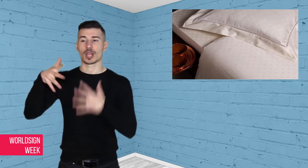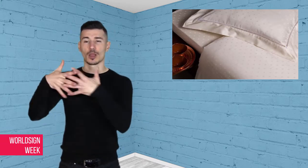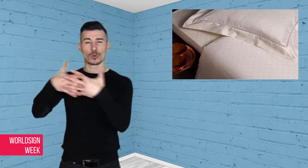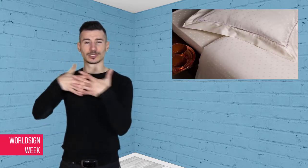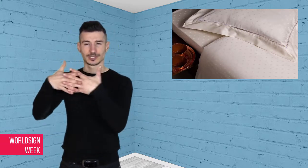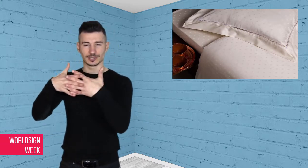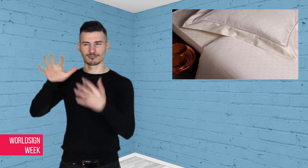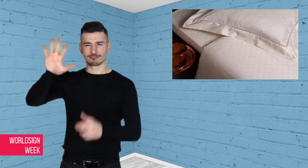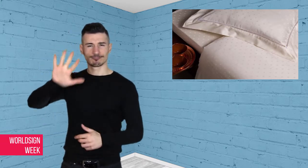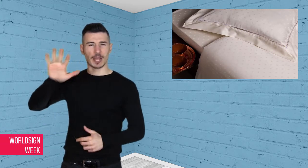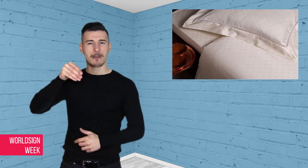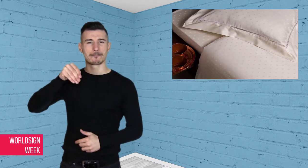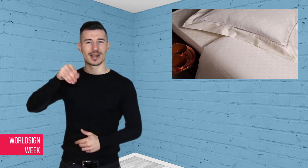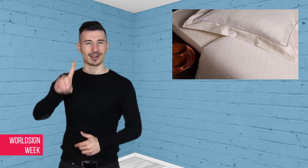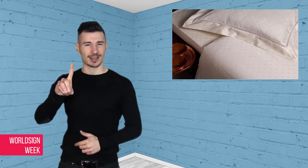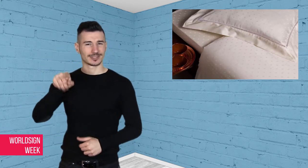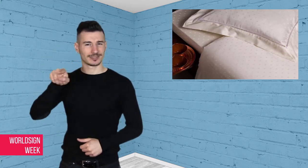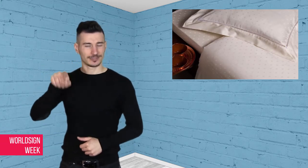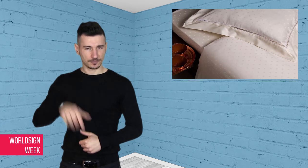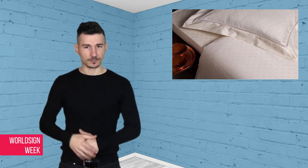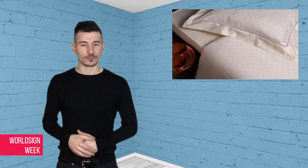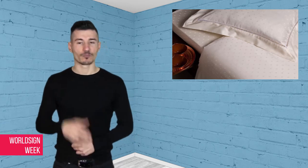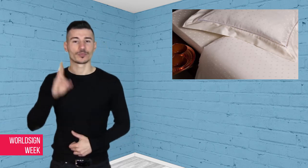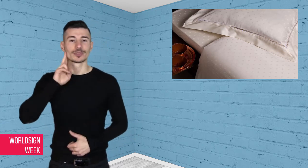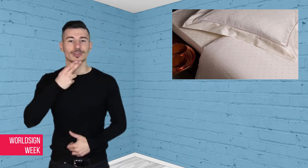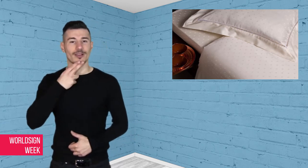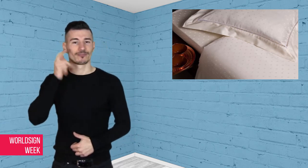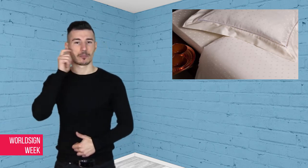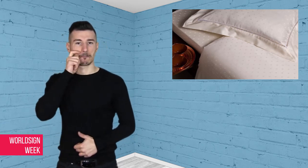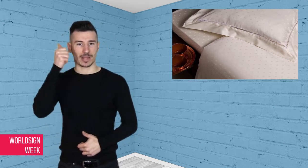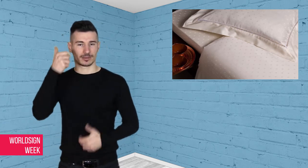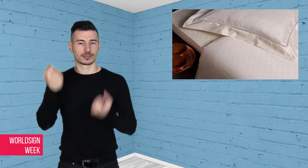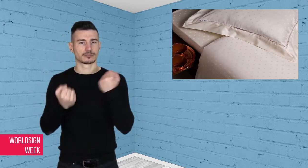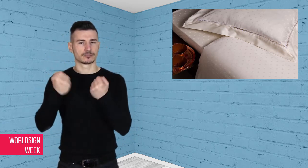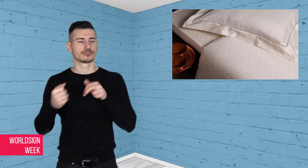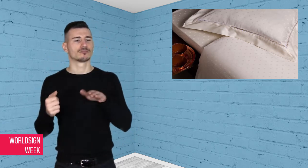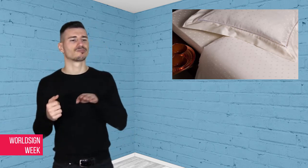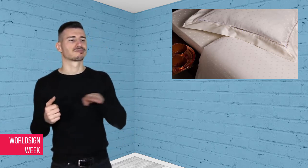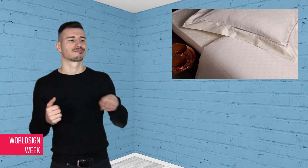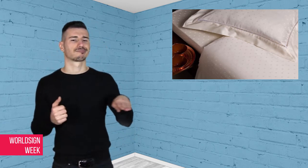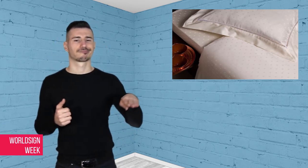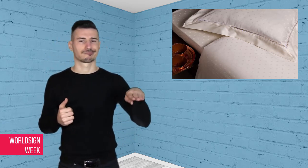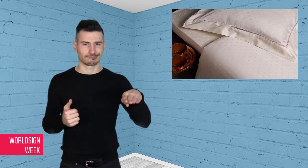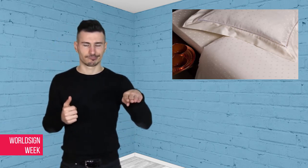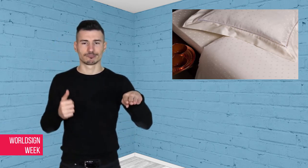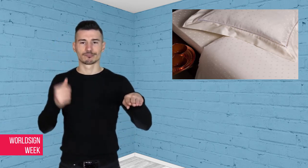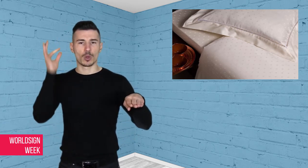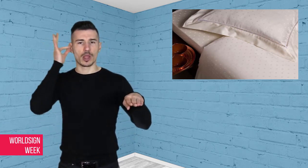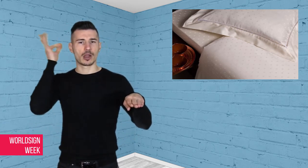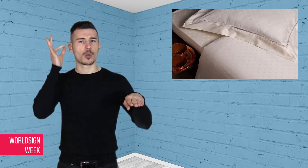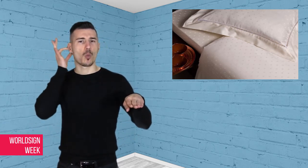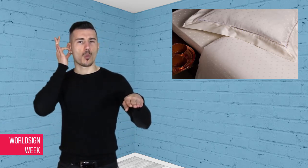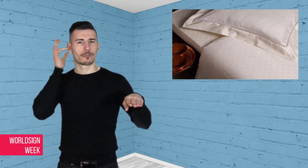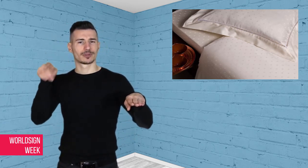In Maryland, United States, a hearing woman forced her way into a Deaf man’s